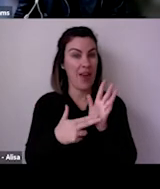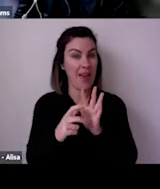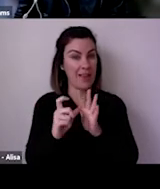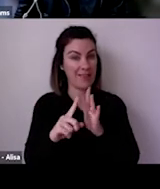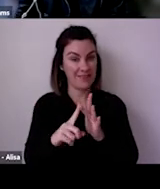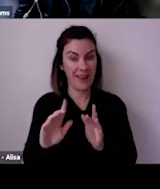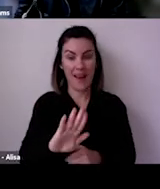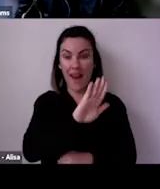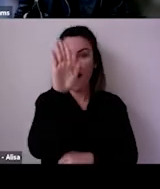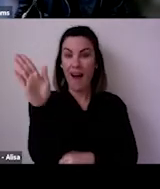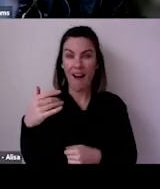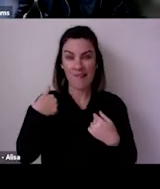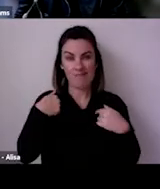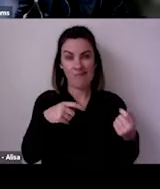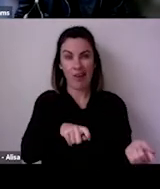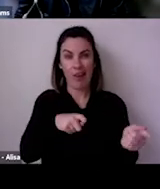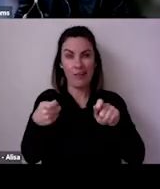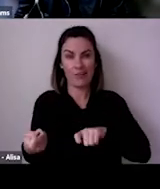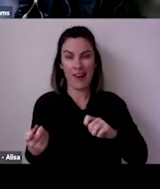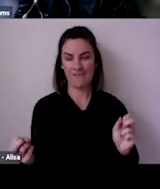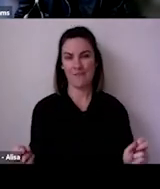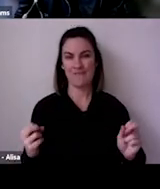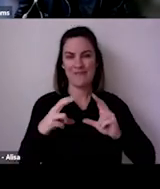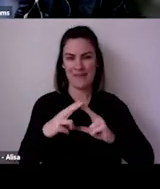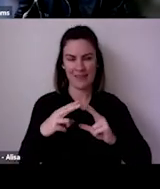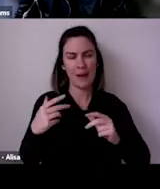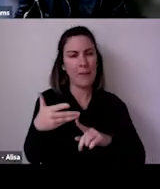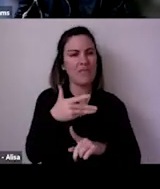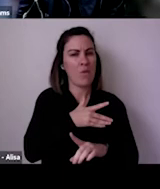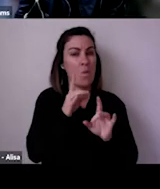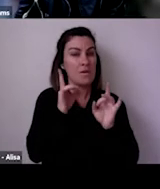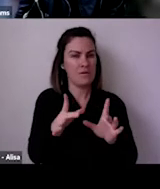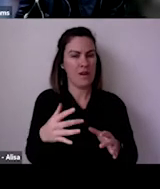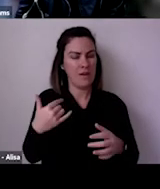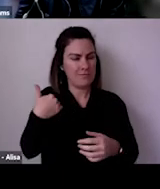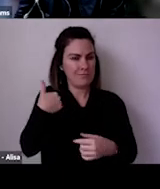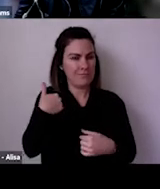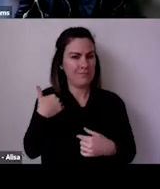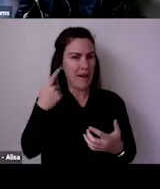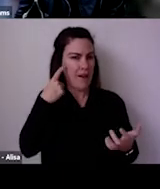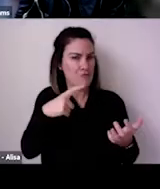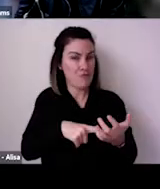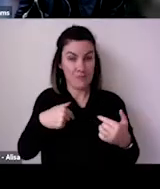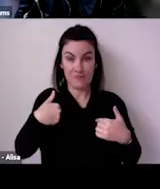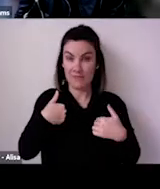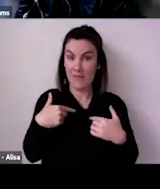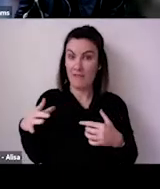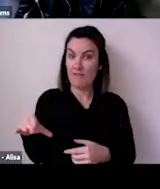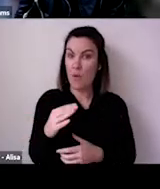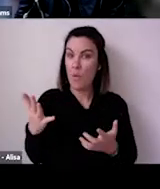down COVID infection rates to nothing really, or almost nothing, and that became a pipe